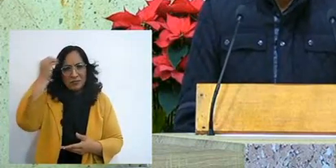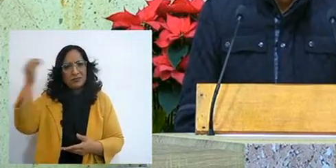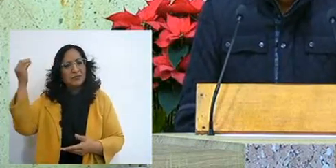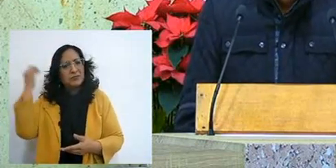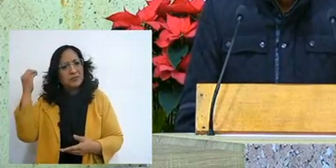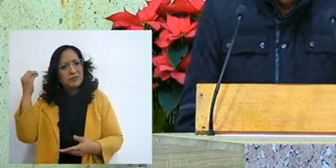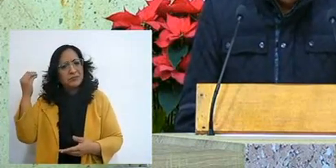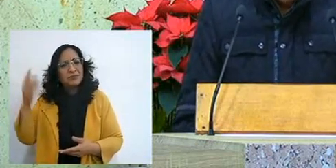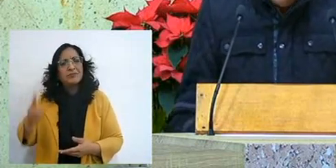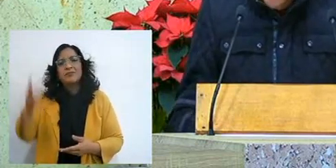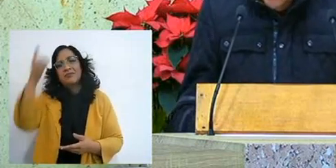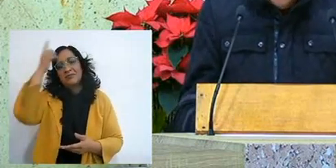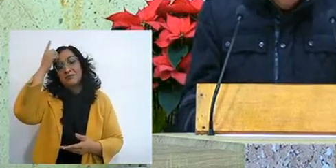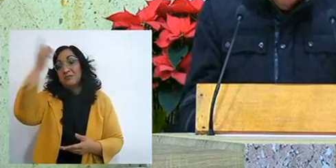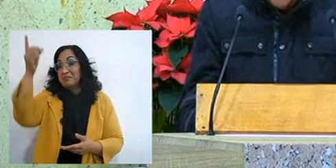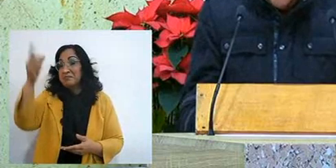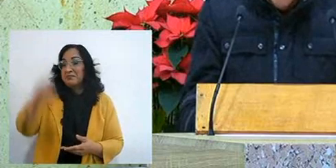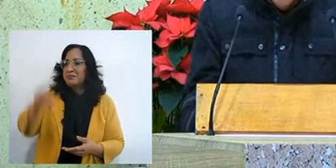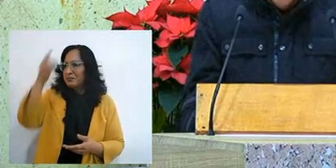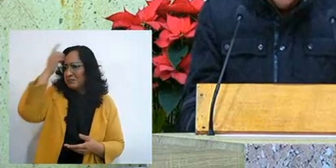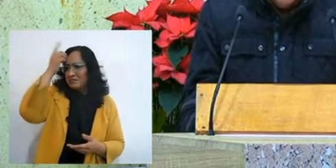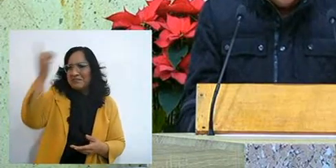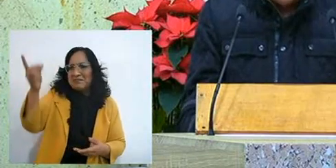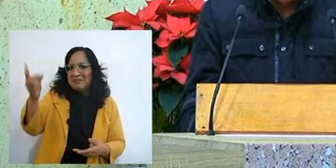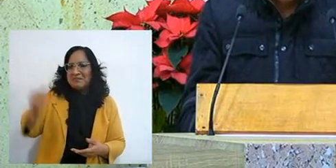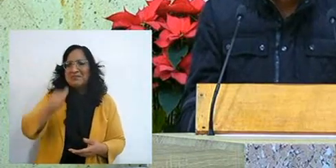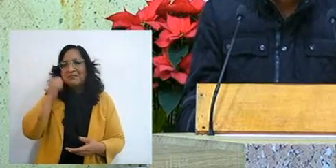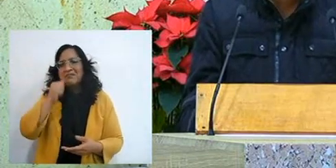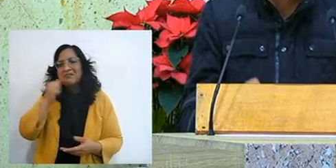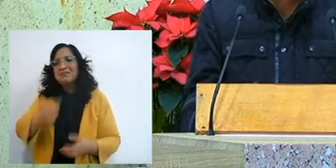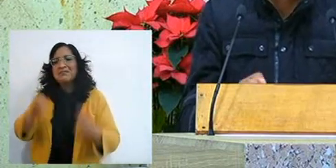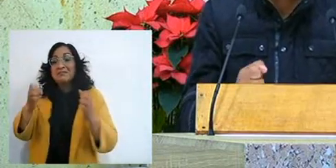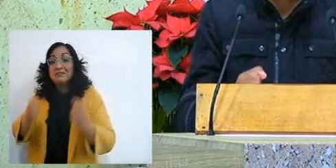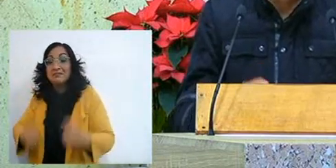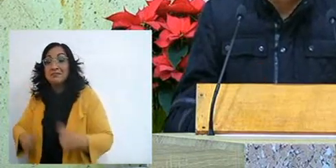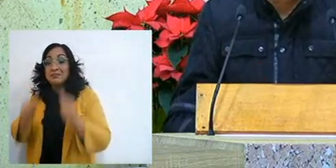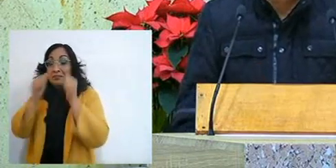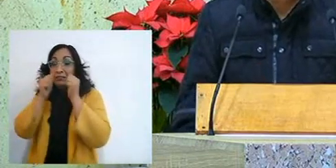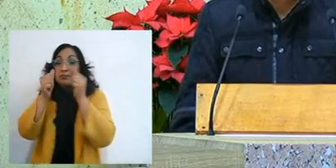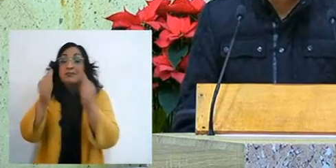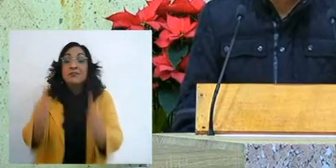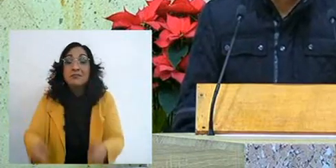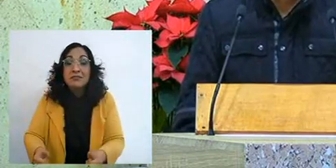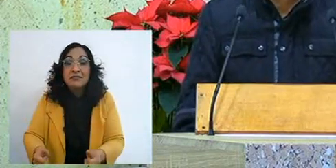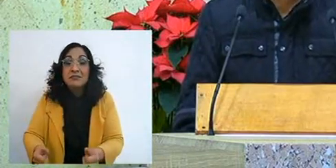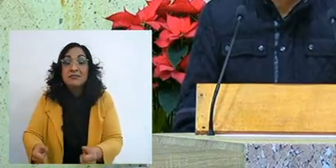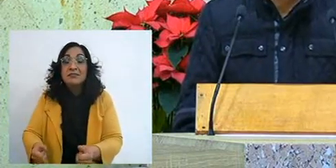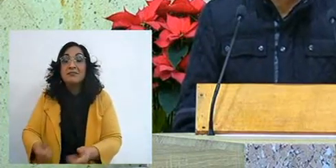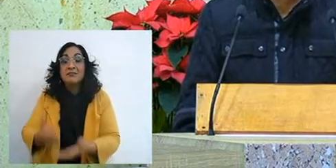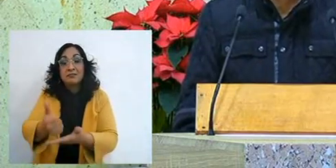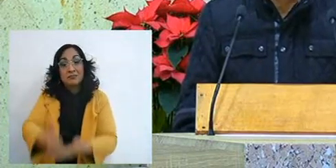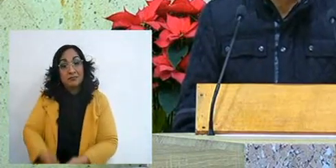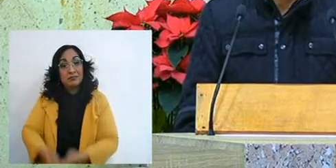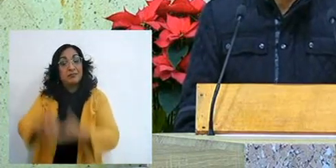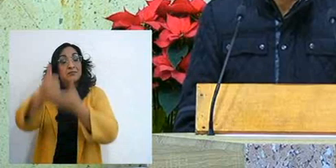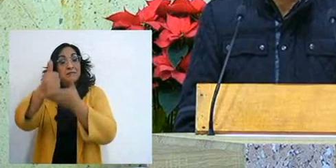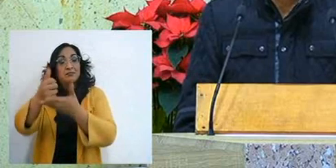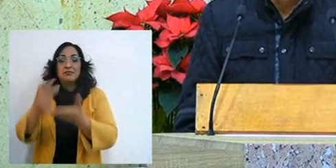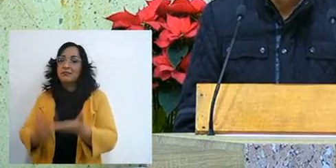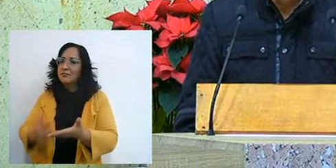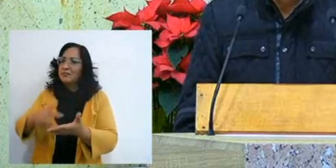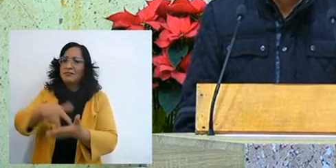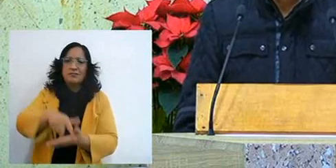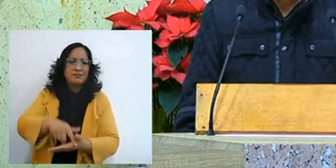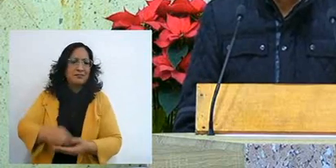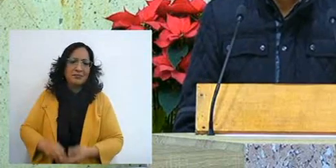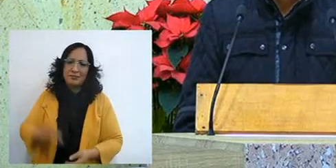and if not, the Lord is ready, there ready to help you, to lift you up, we are not alone,